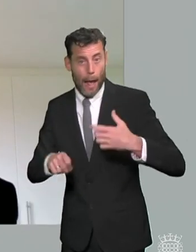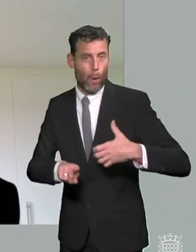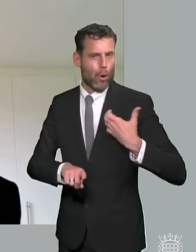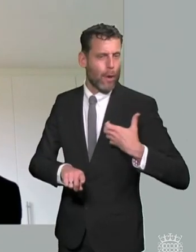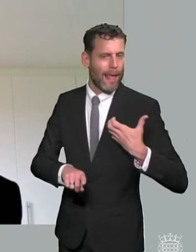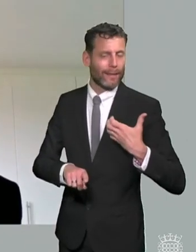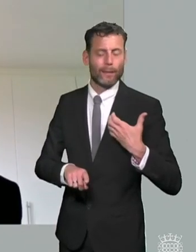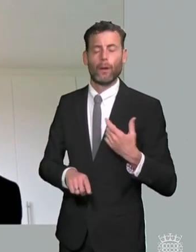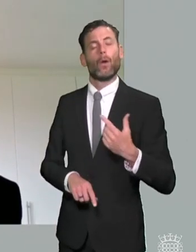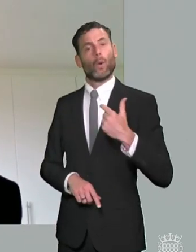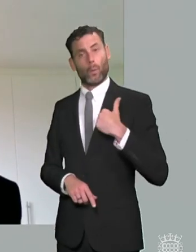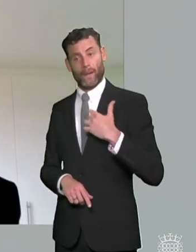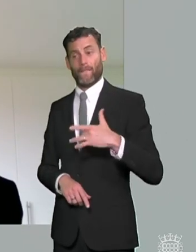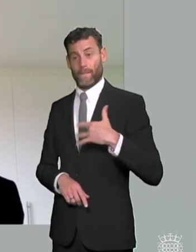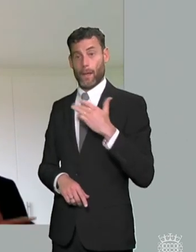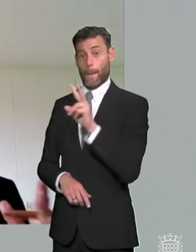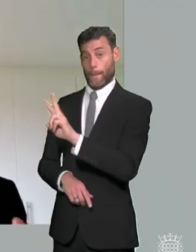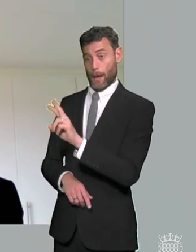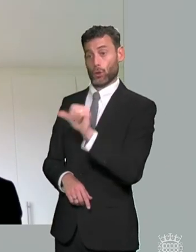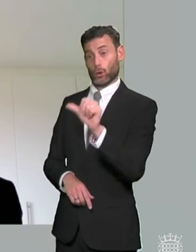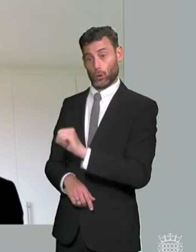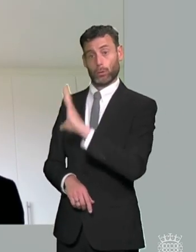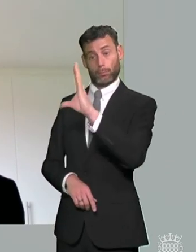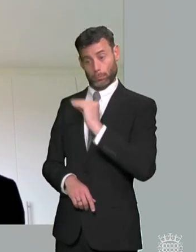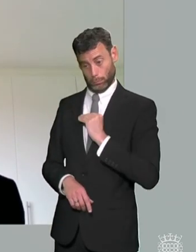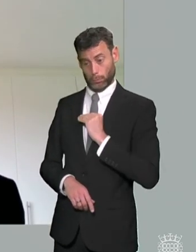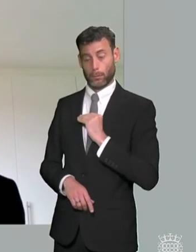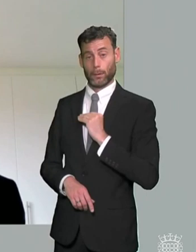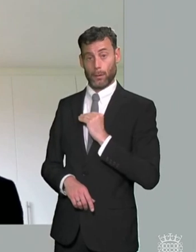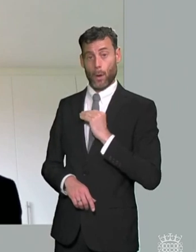complaints to us for their concerns who simply don't know about our existence